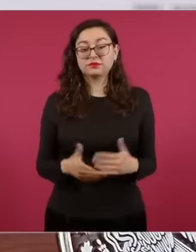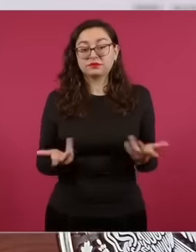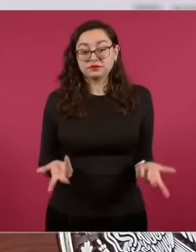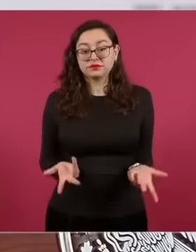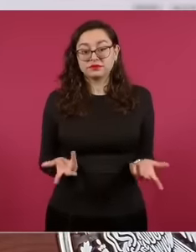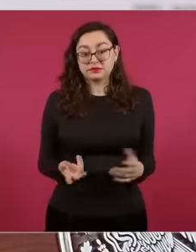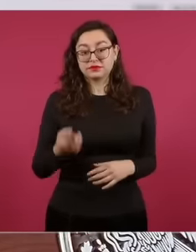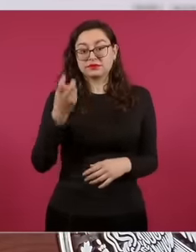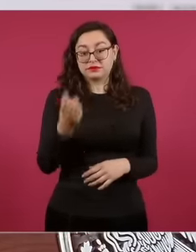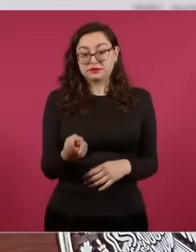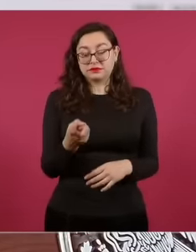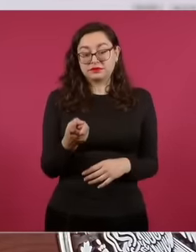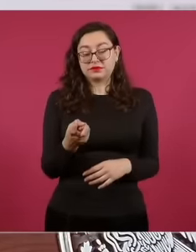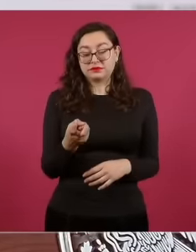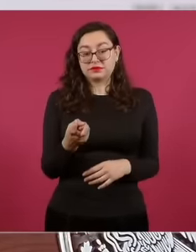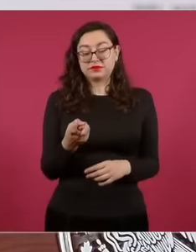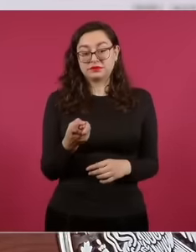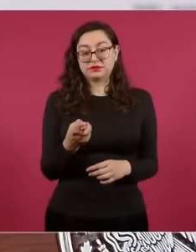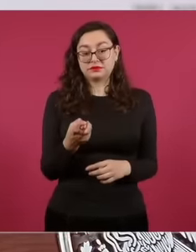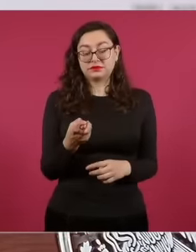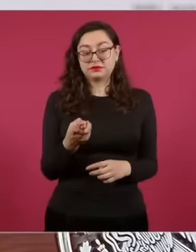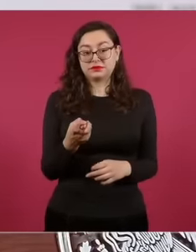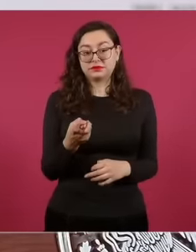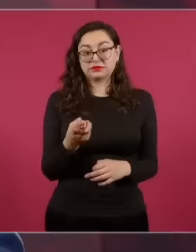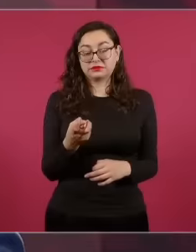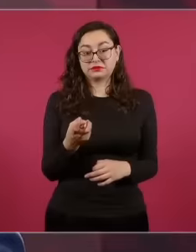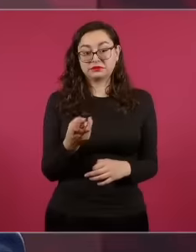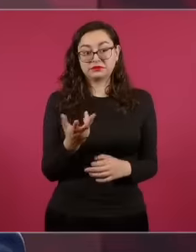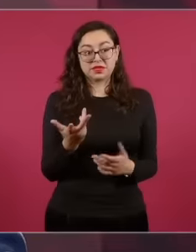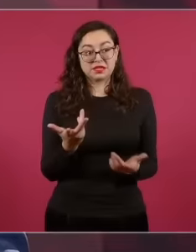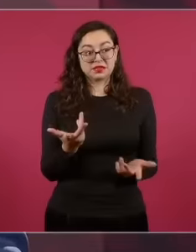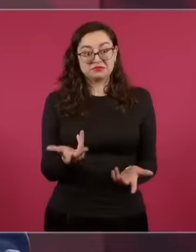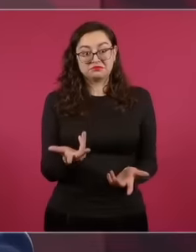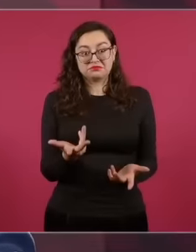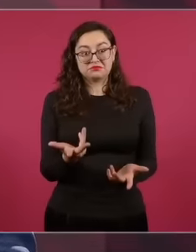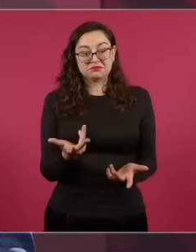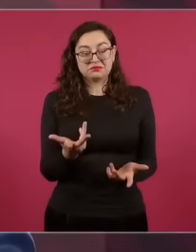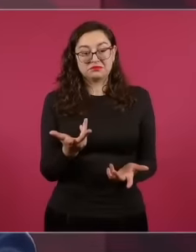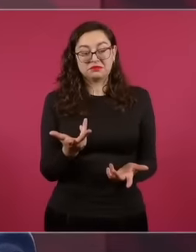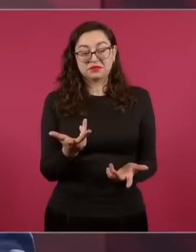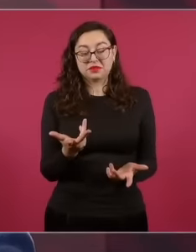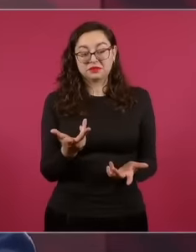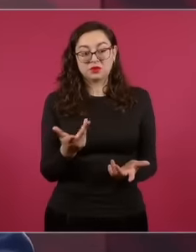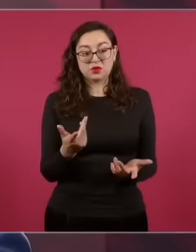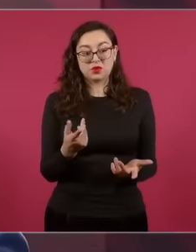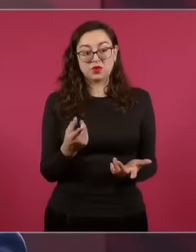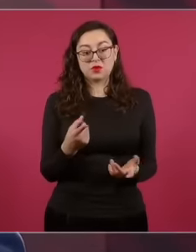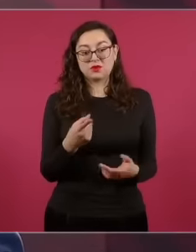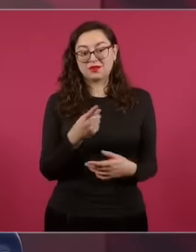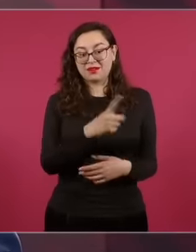reform to the constitution is carried out